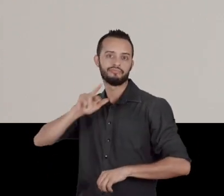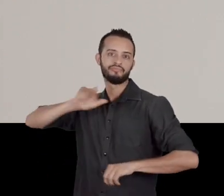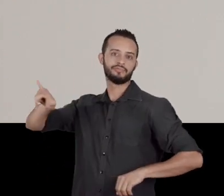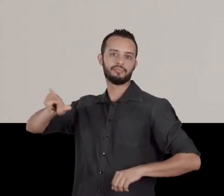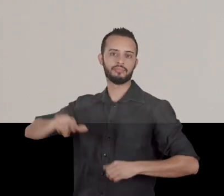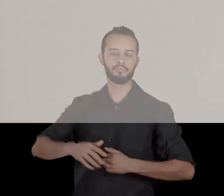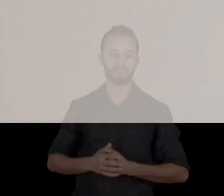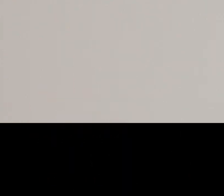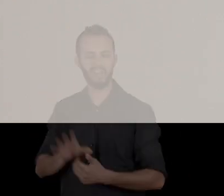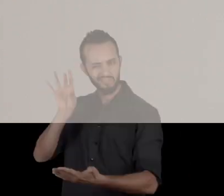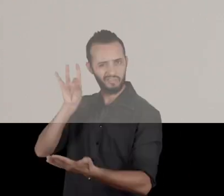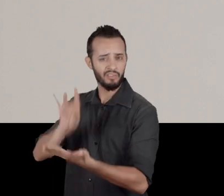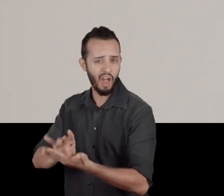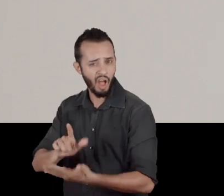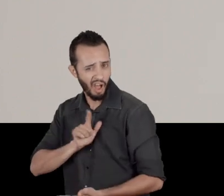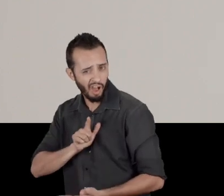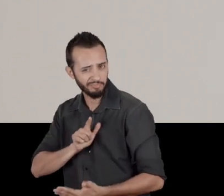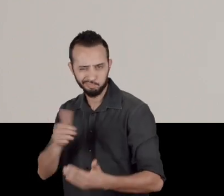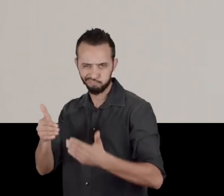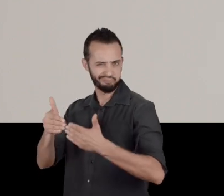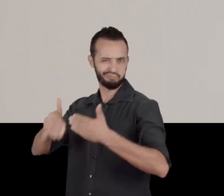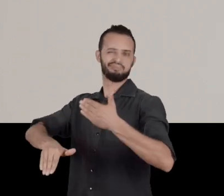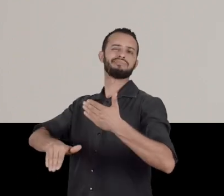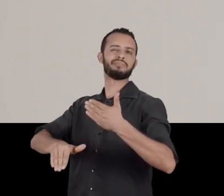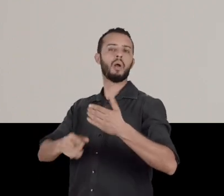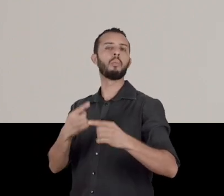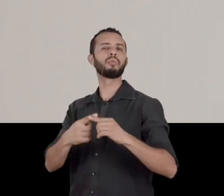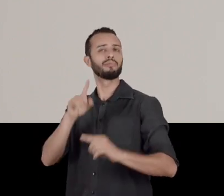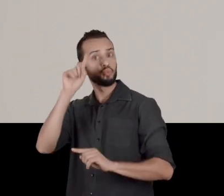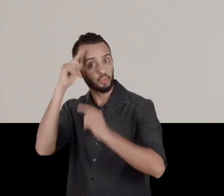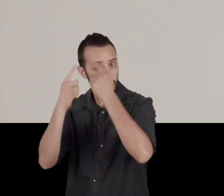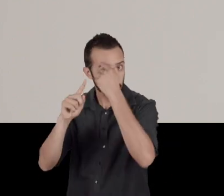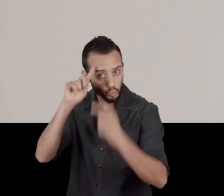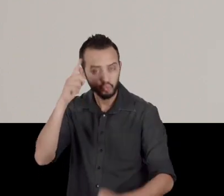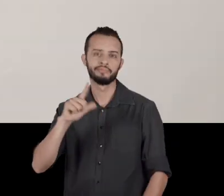It doesn't work because there are a number of issues with this unity.